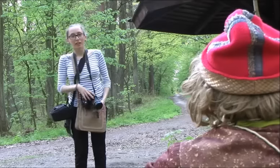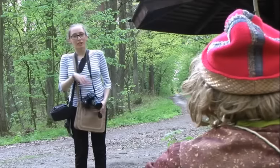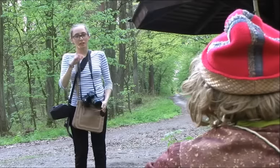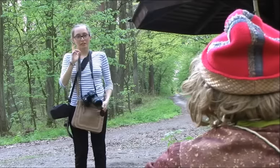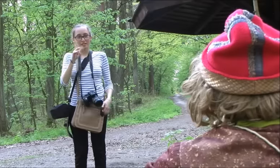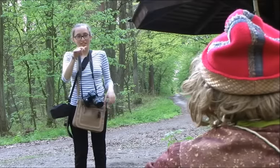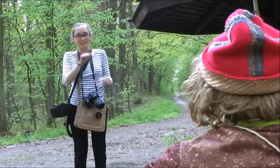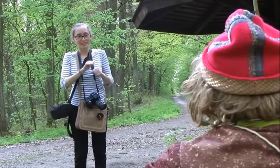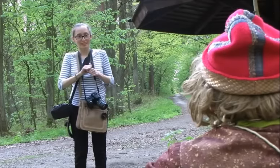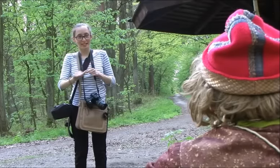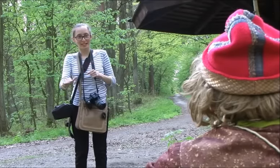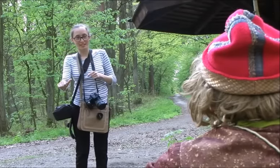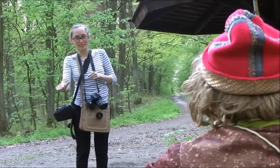Who are you?